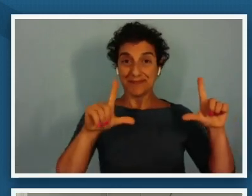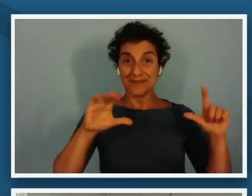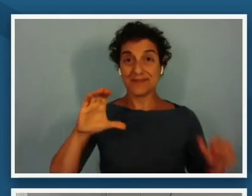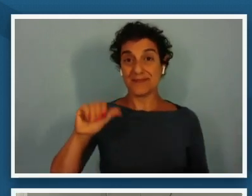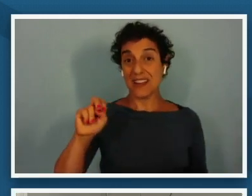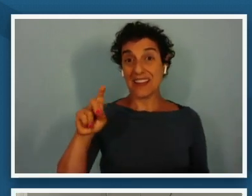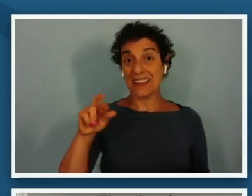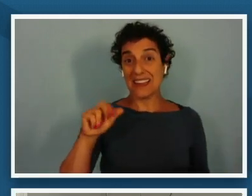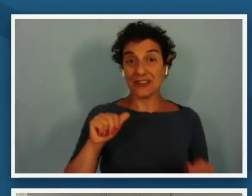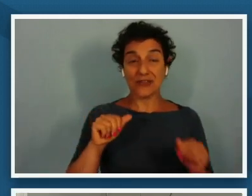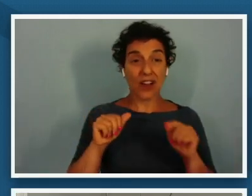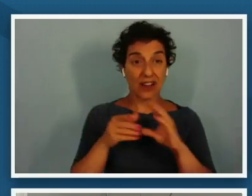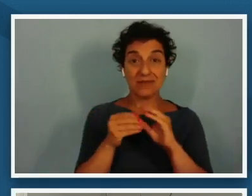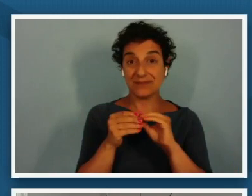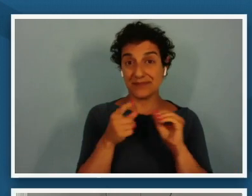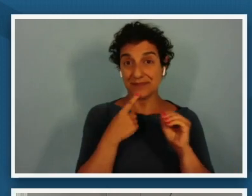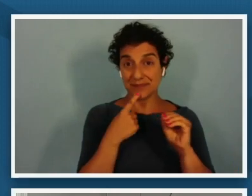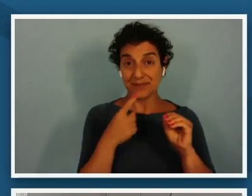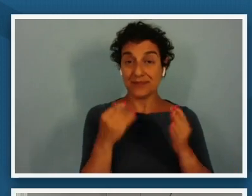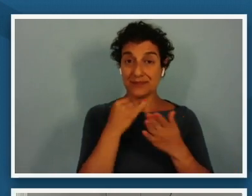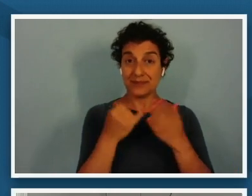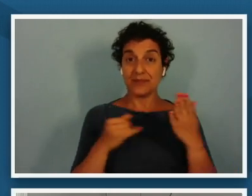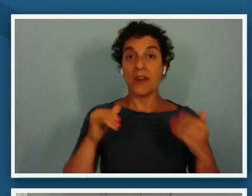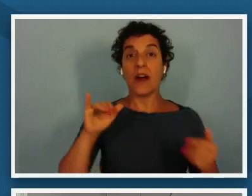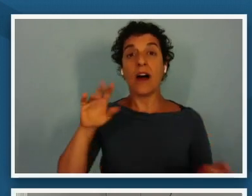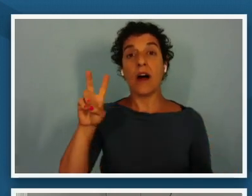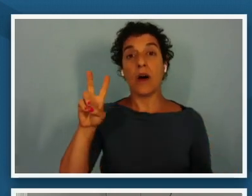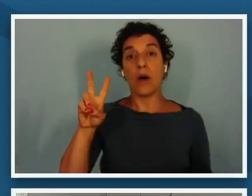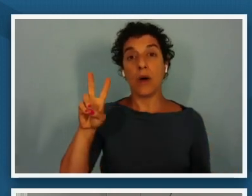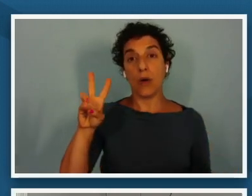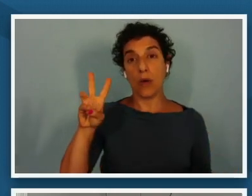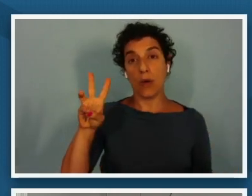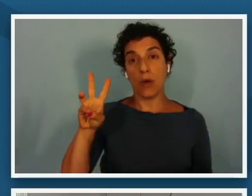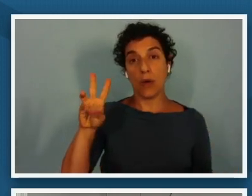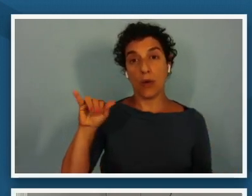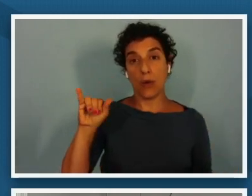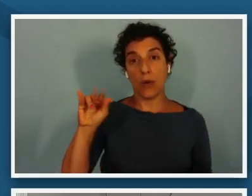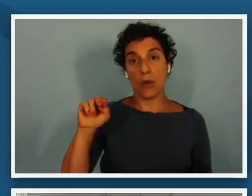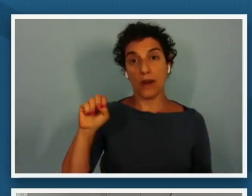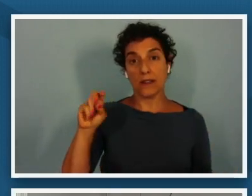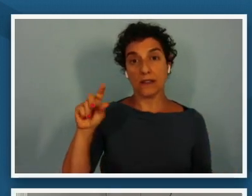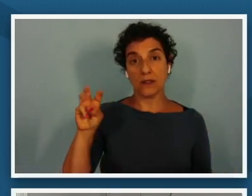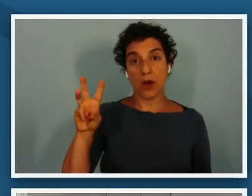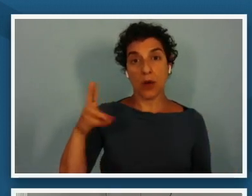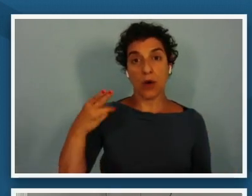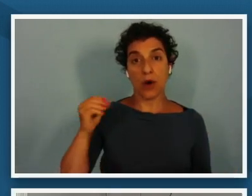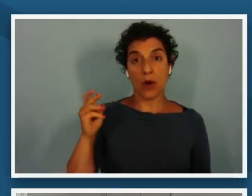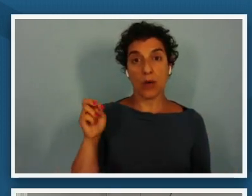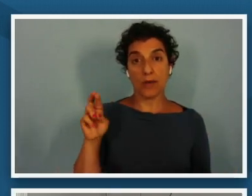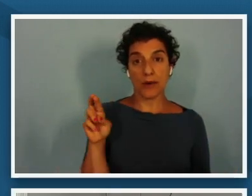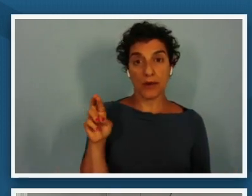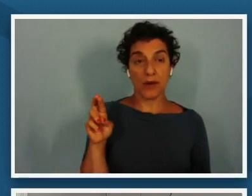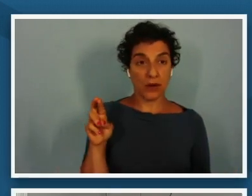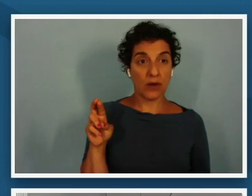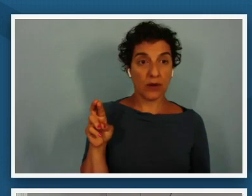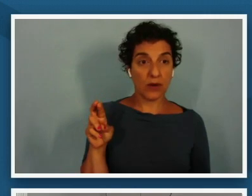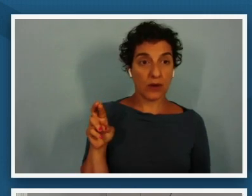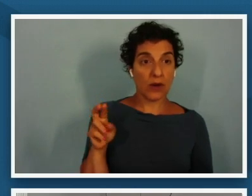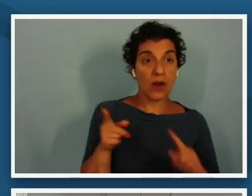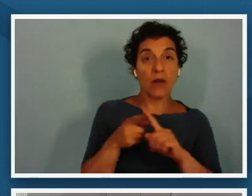that was created by winslow homer some years as you can see from the